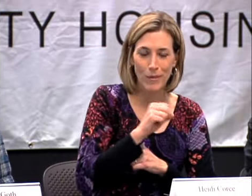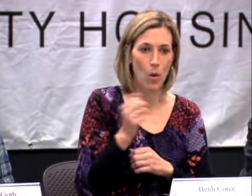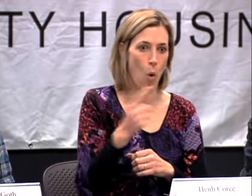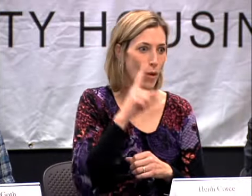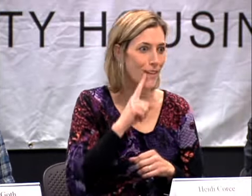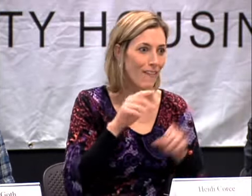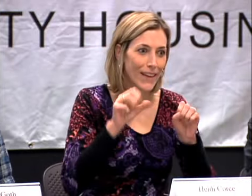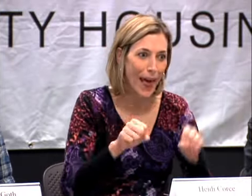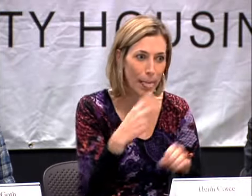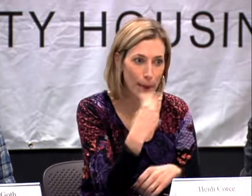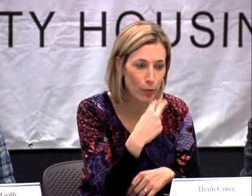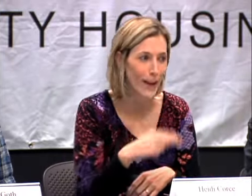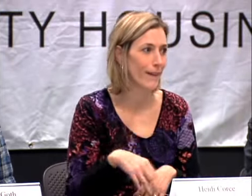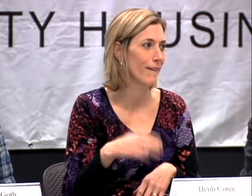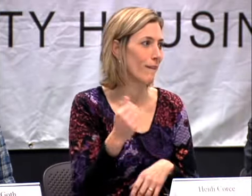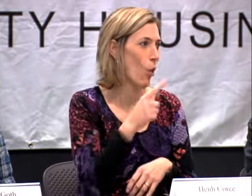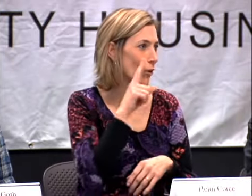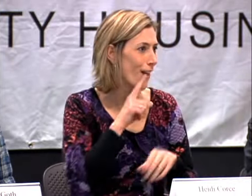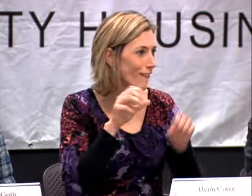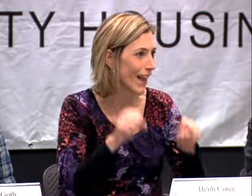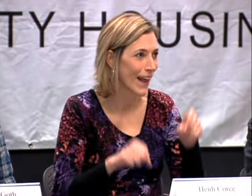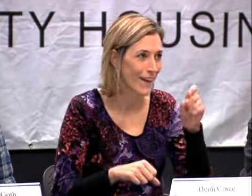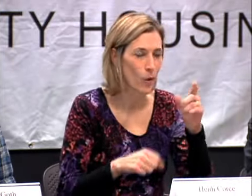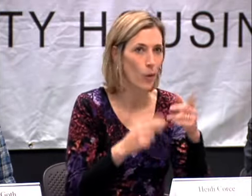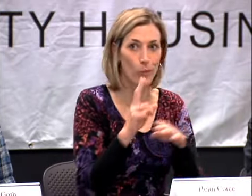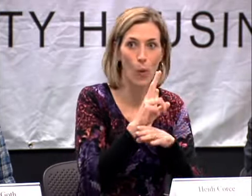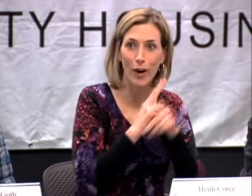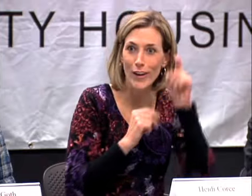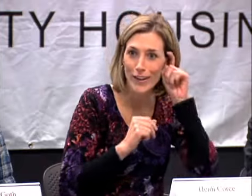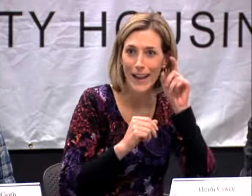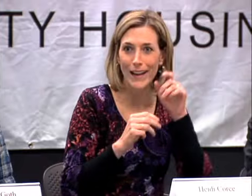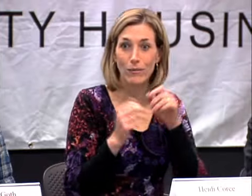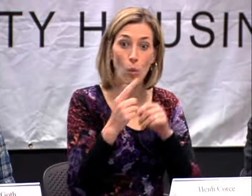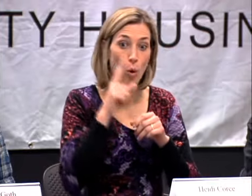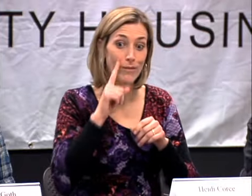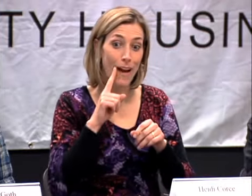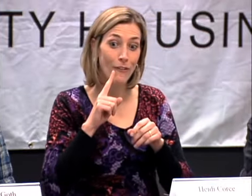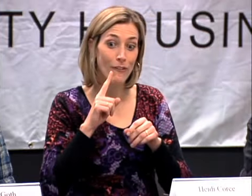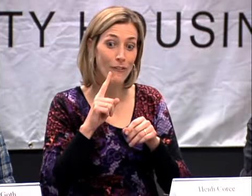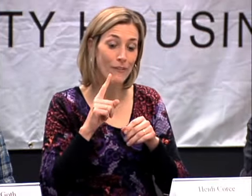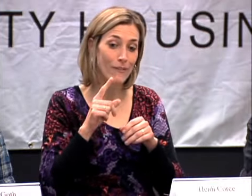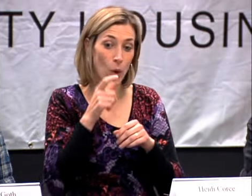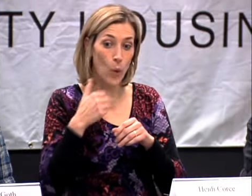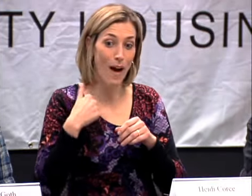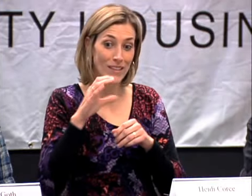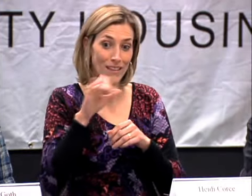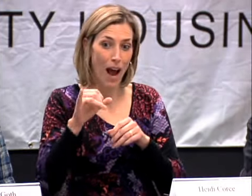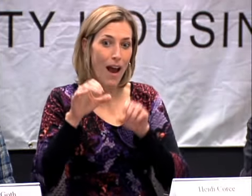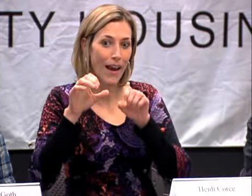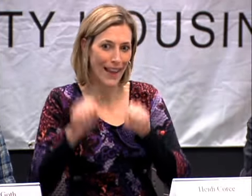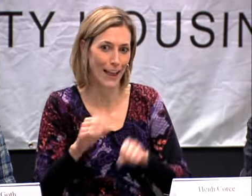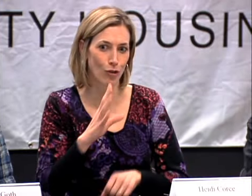OFTEN WE ASSUME DEAF CAN LIP READ OR DEAF PERSON HAS A HEARING AID OR HAS